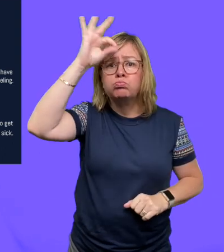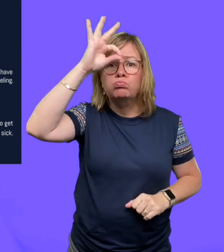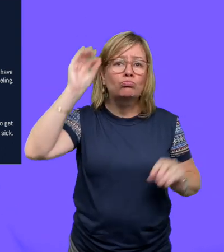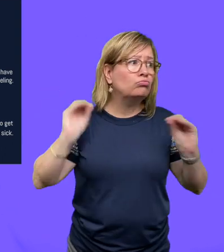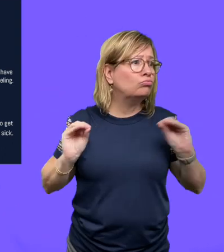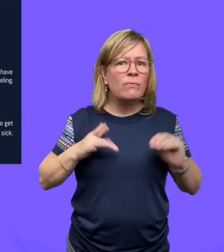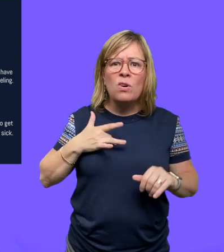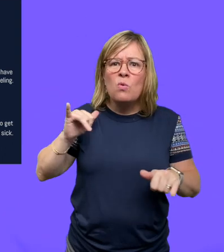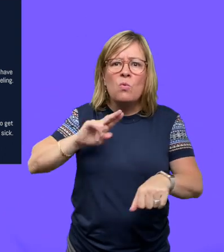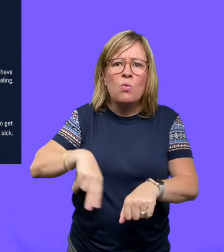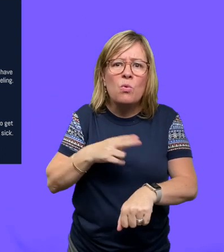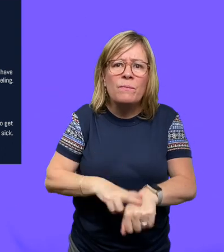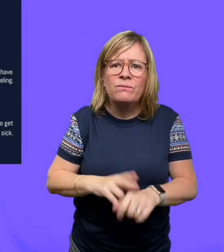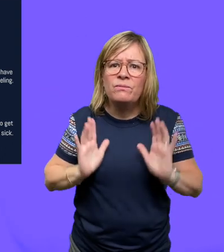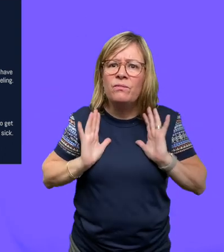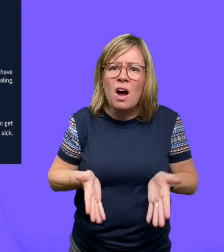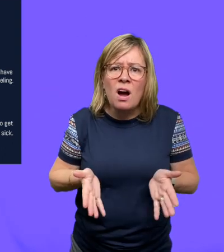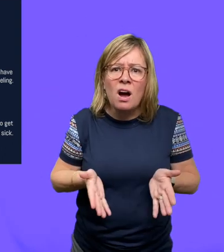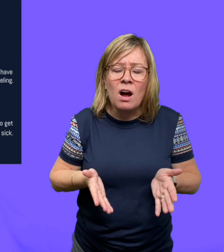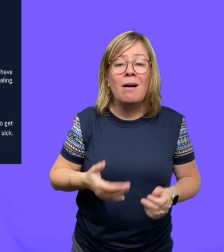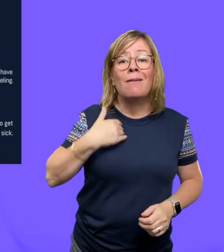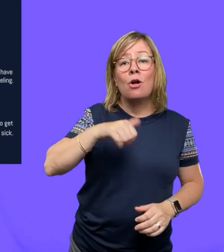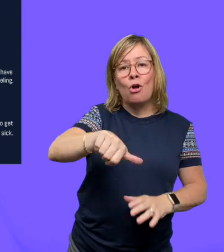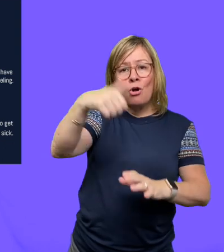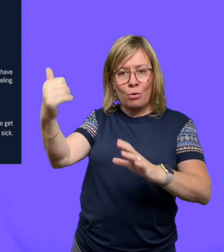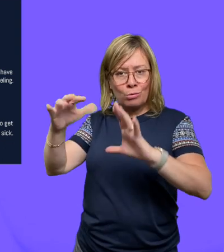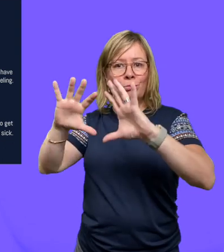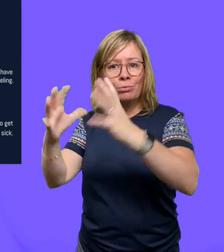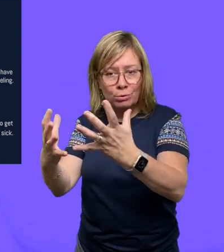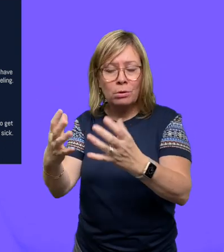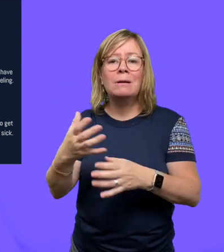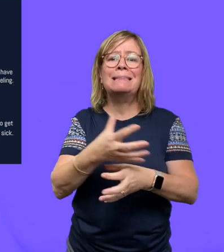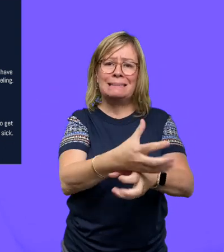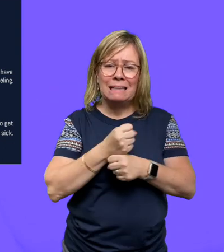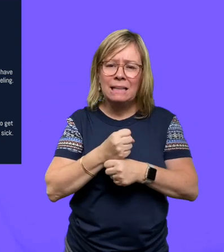they're sick. They feel normal. There's another group of people that get